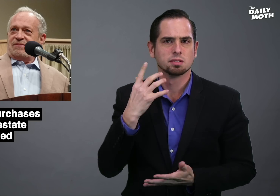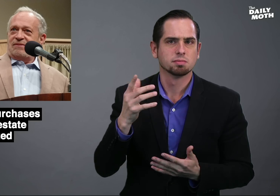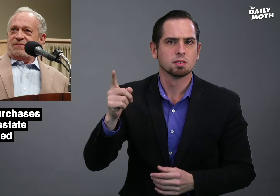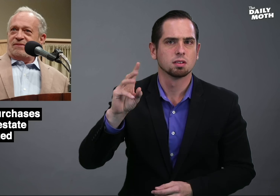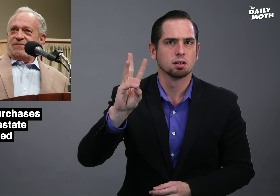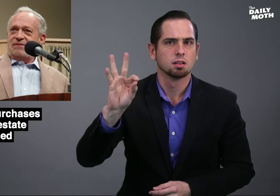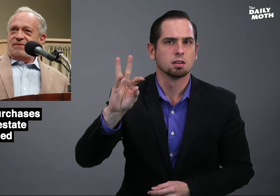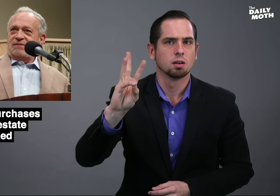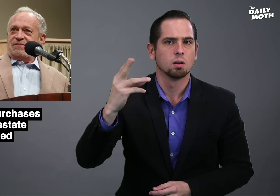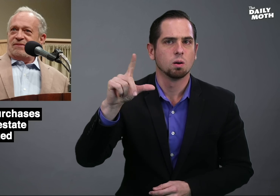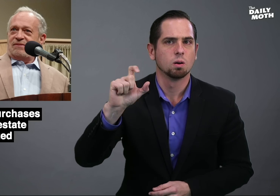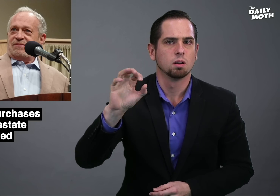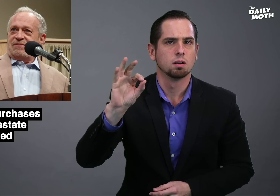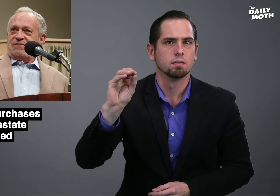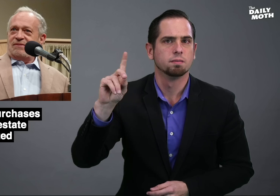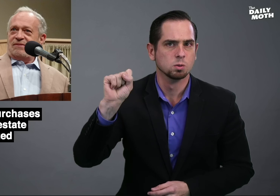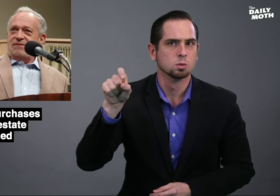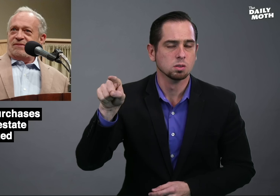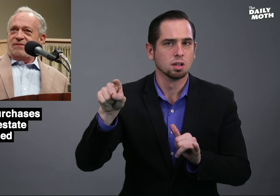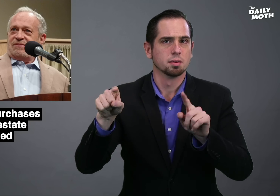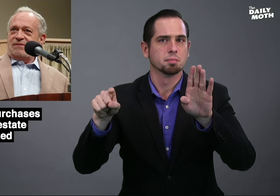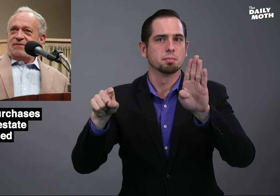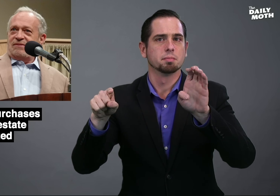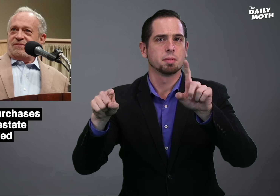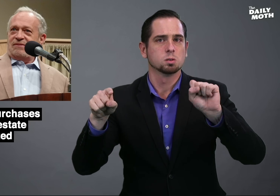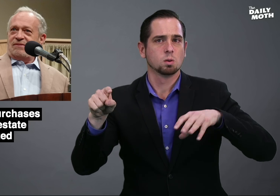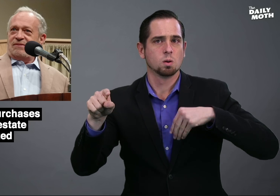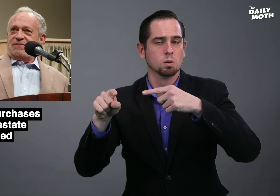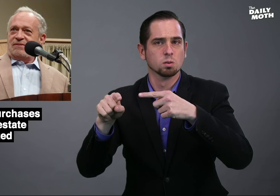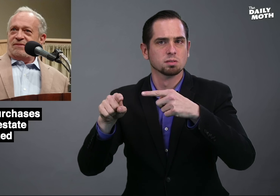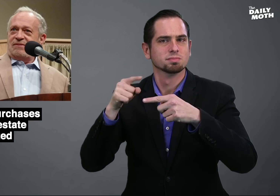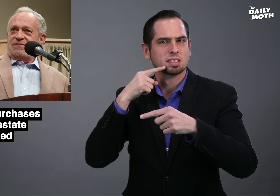saying Whole Foods, which Bezos owns,